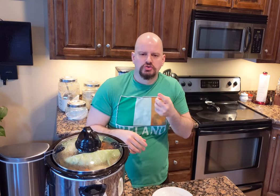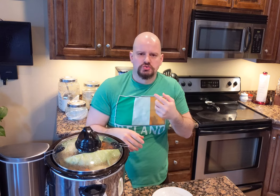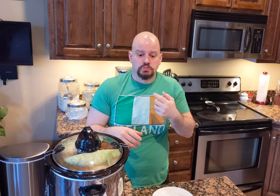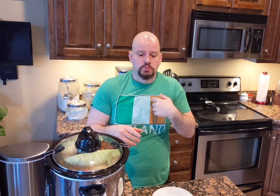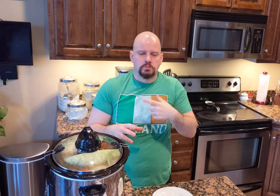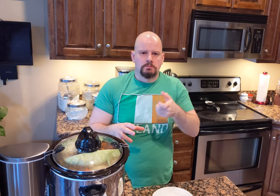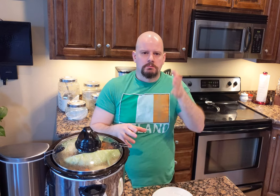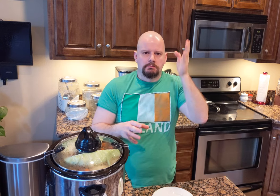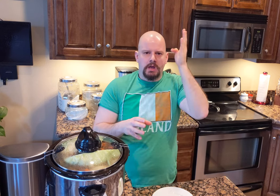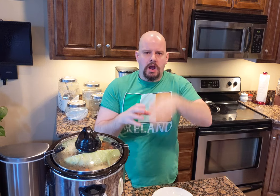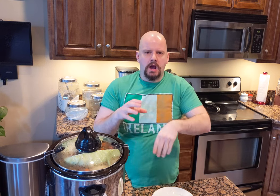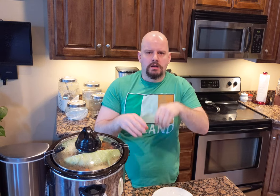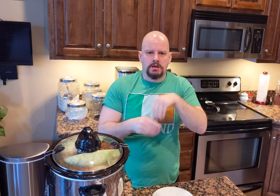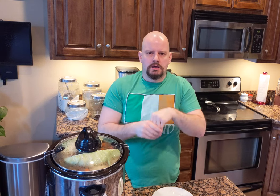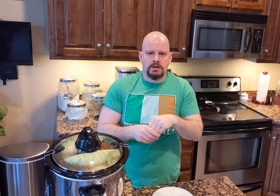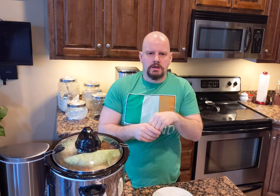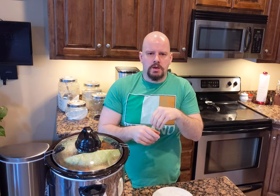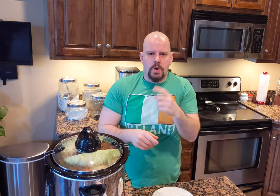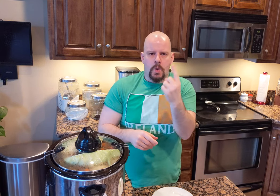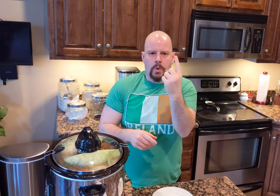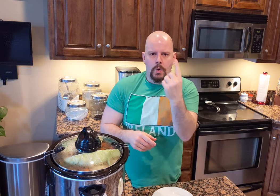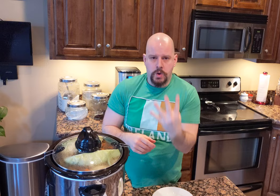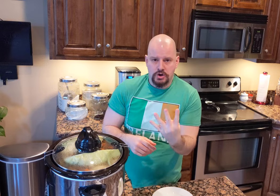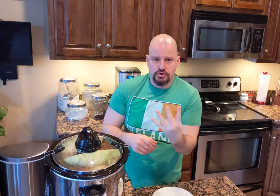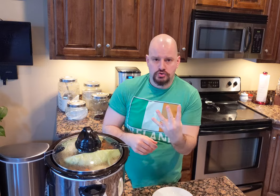I cut it in quarter...